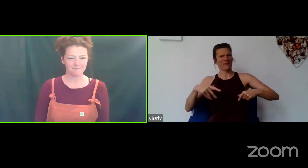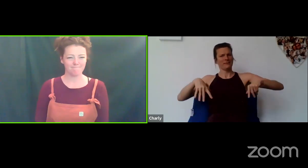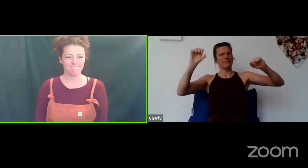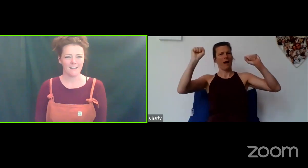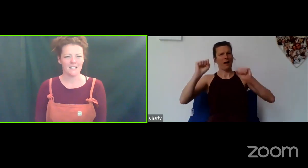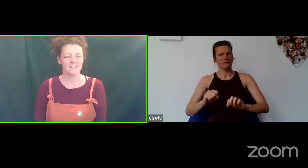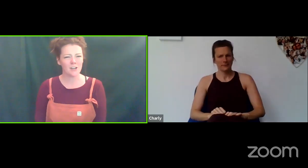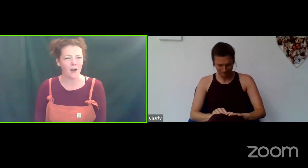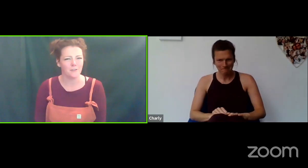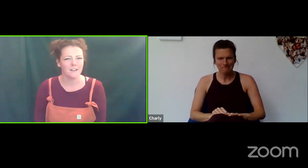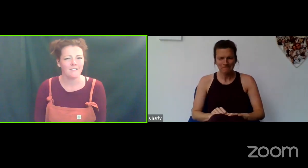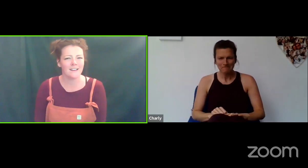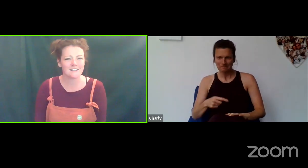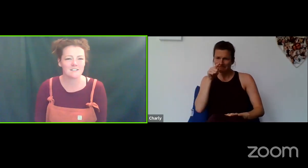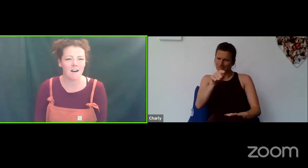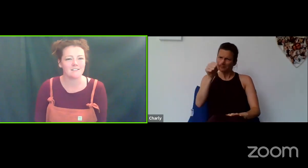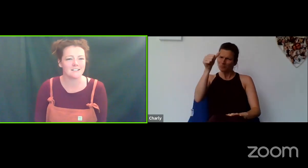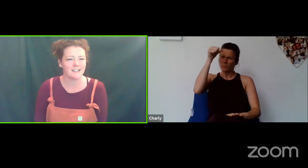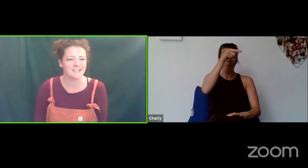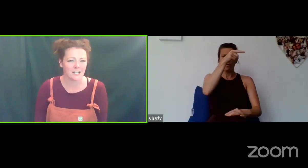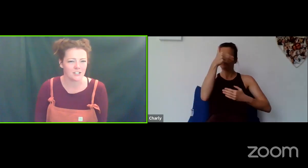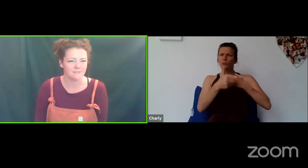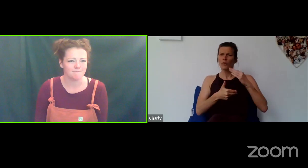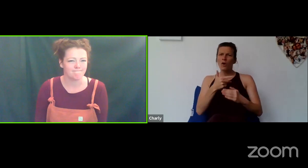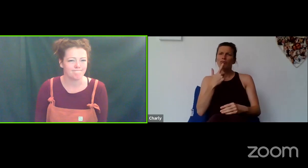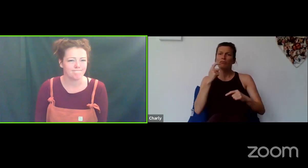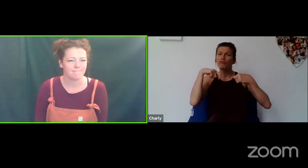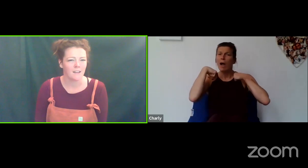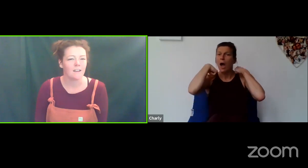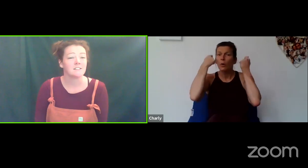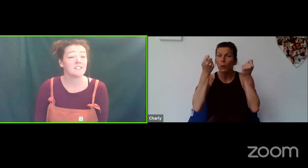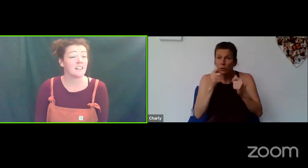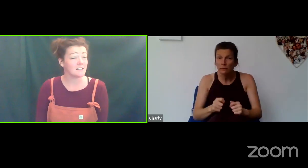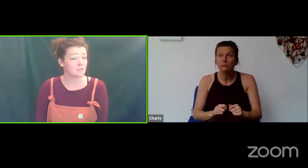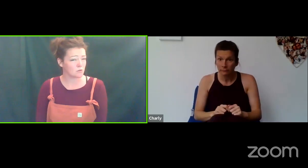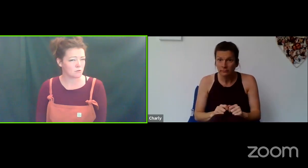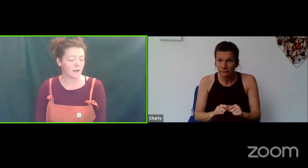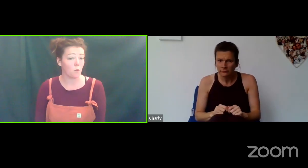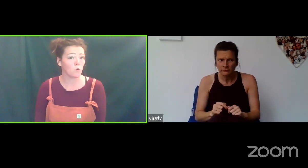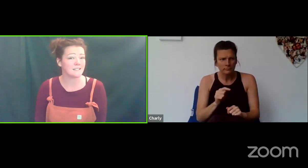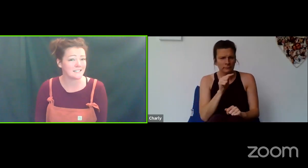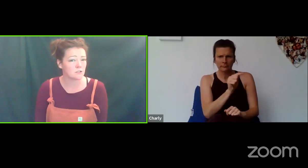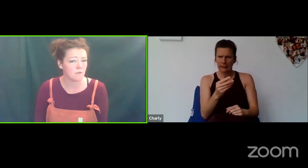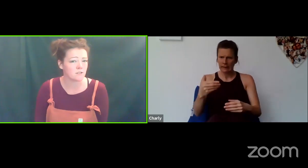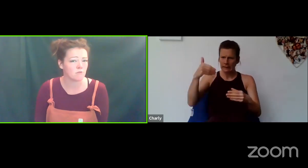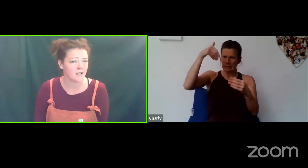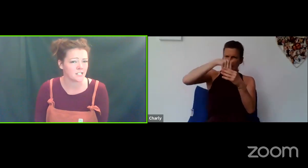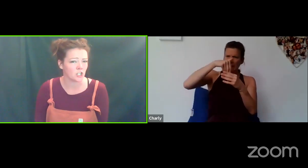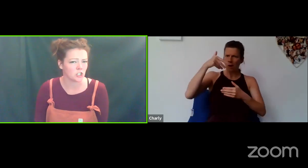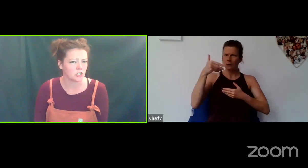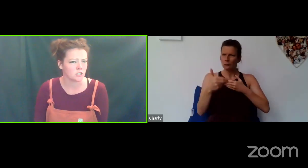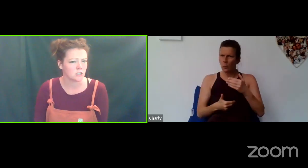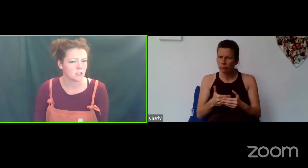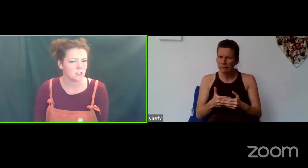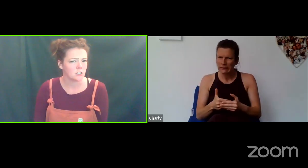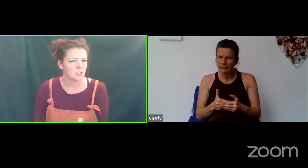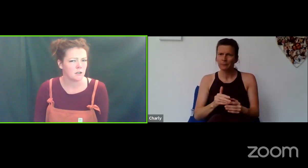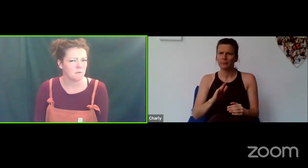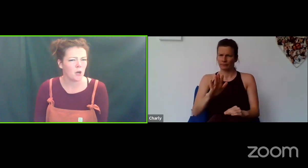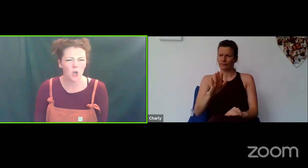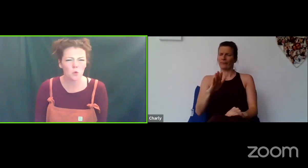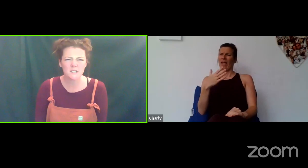So... let's start today's session. That story was Little Red Riding Hood.